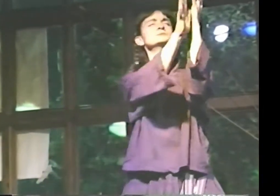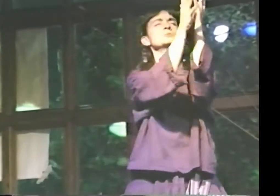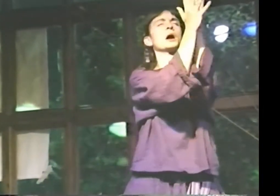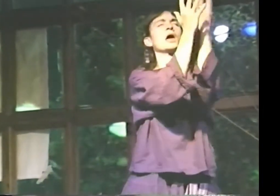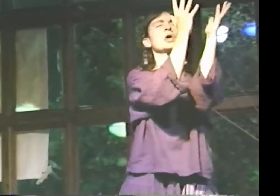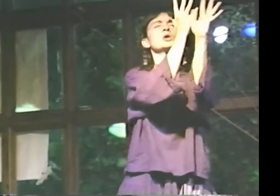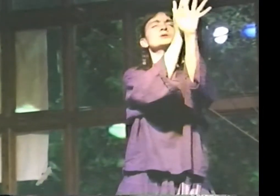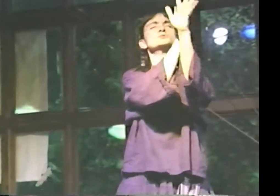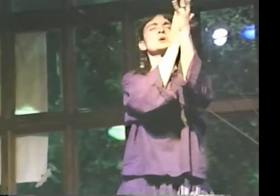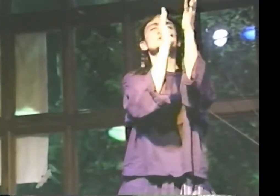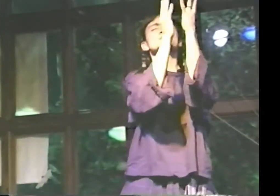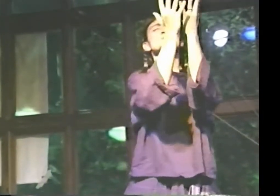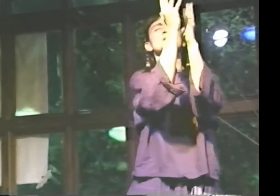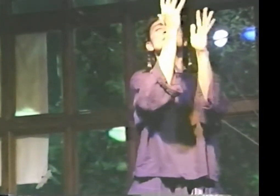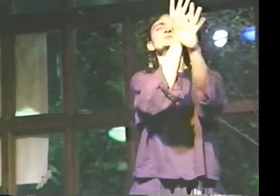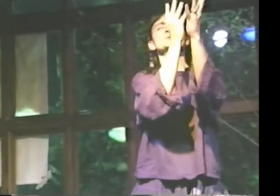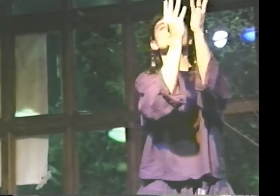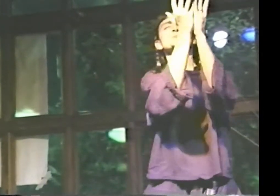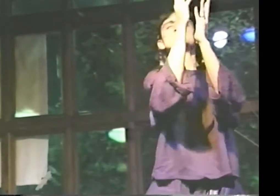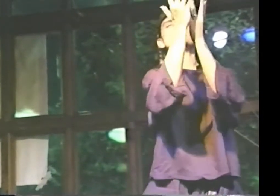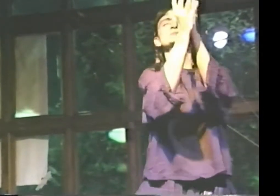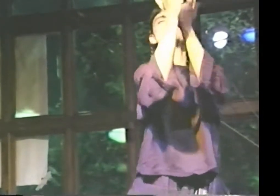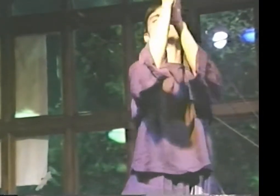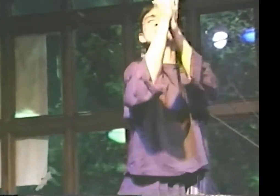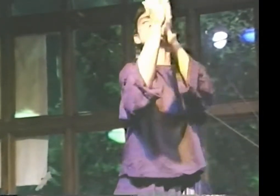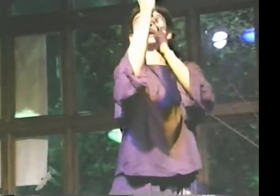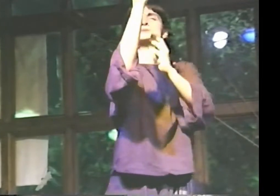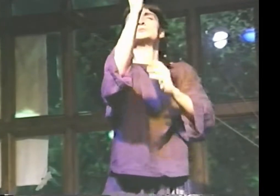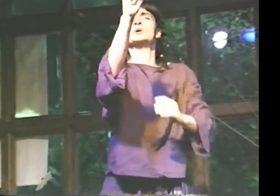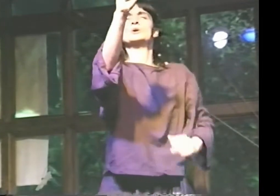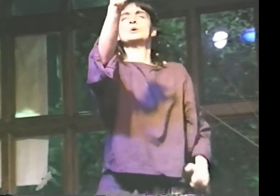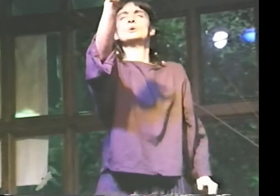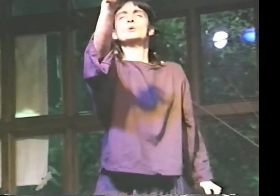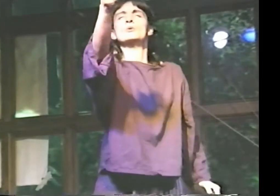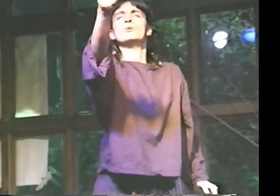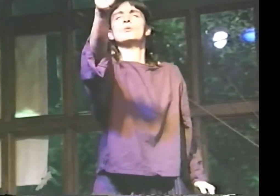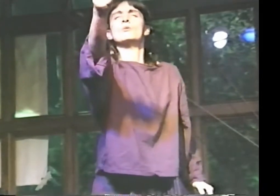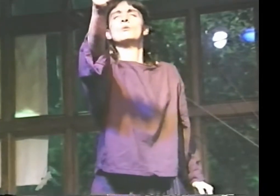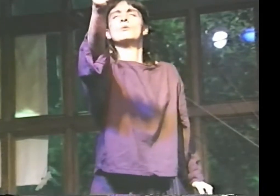AND TO THE LEFT OF ME, THE FOREST CONTINUES ON--OFF